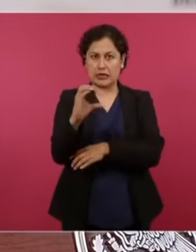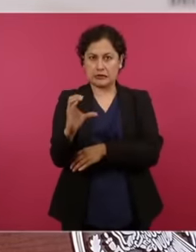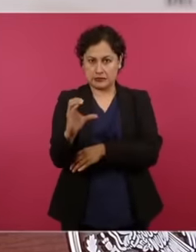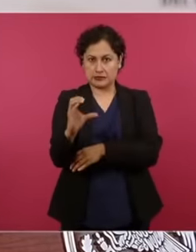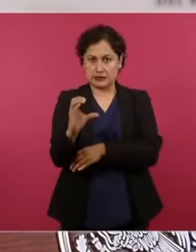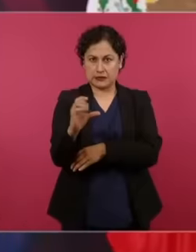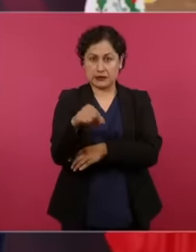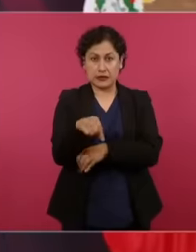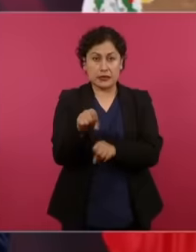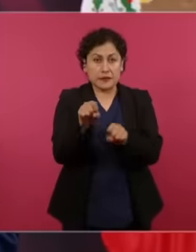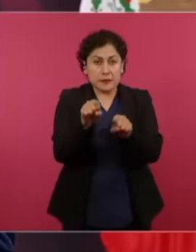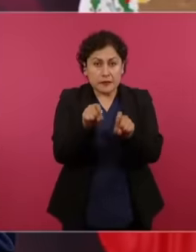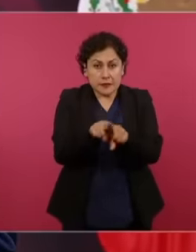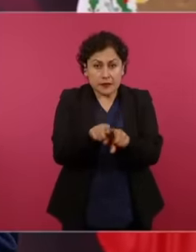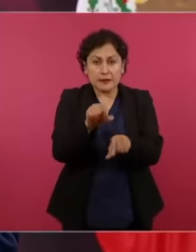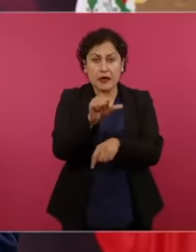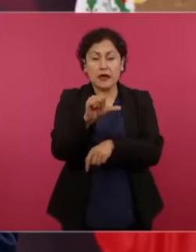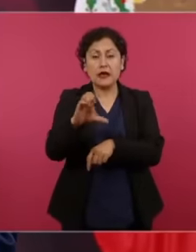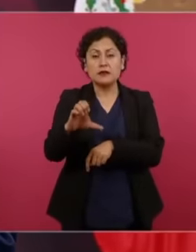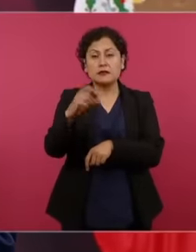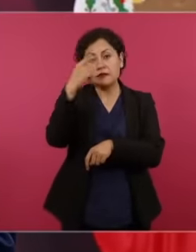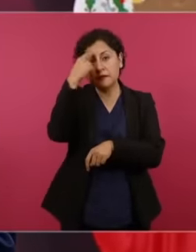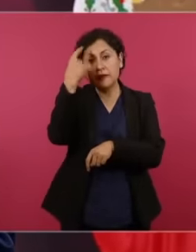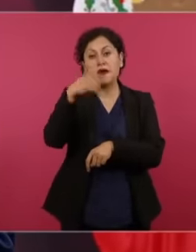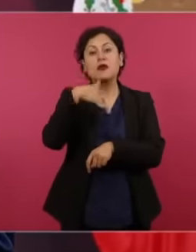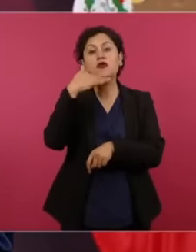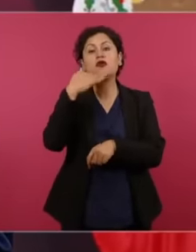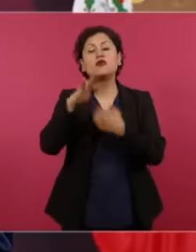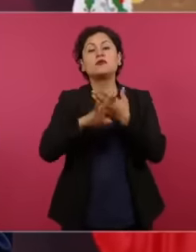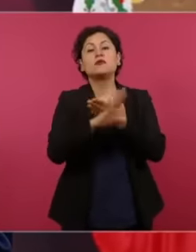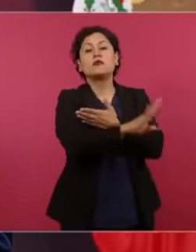corruption